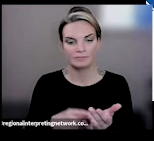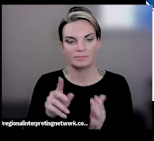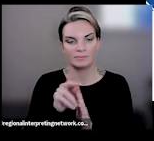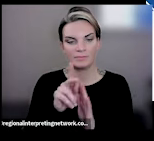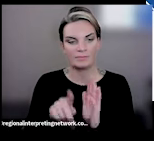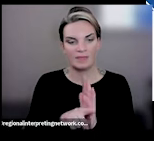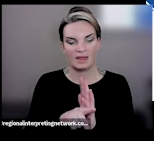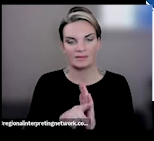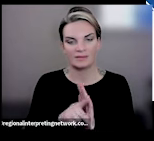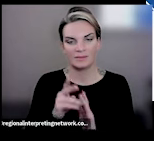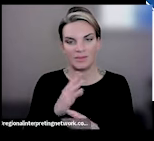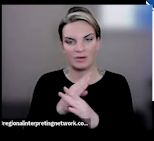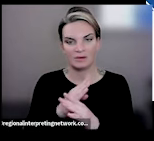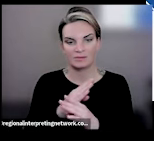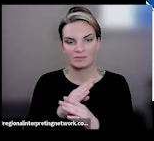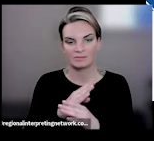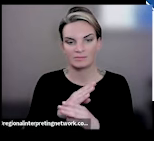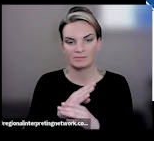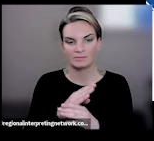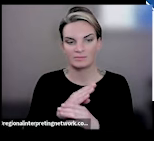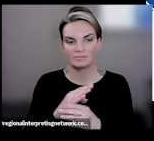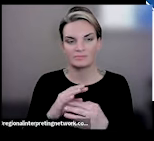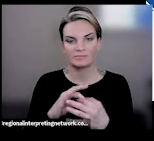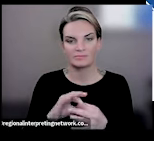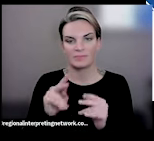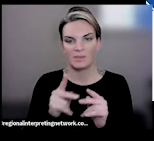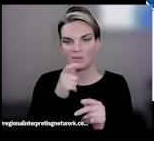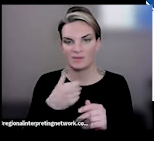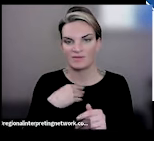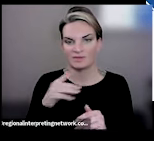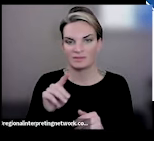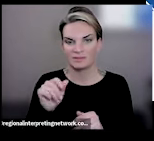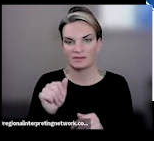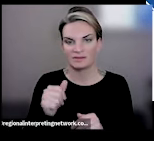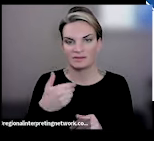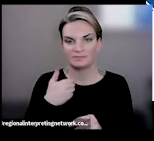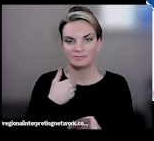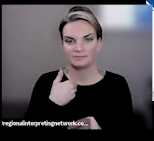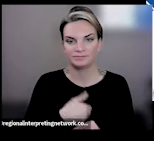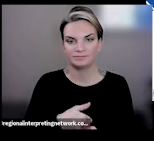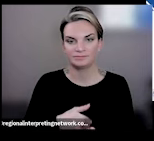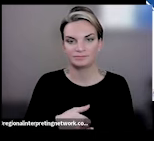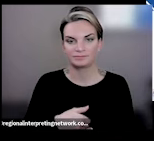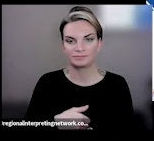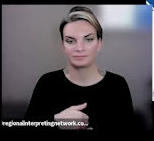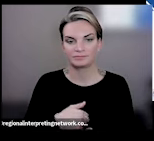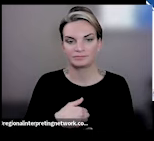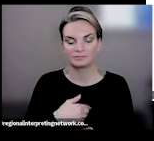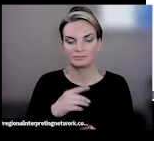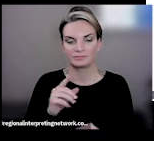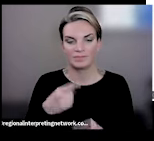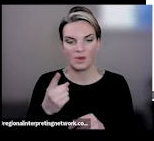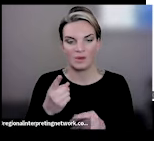to food access for people with disabilities, and I am only going to be providing a small window